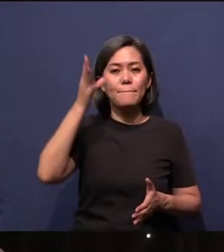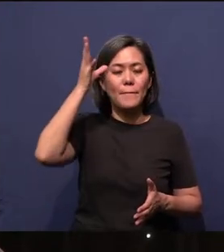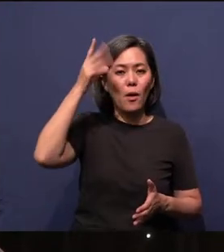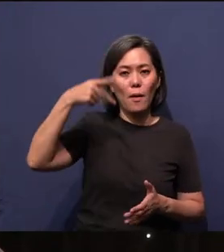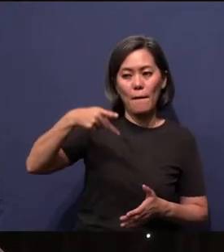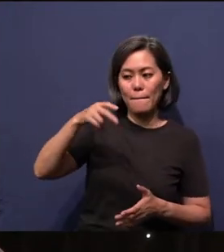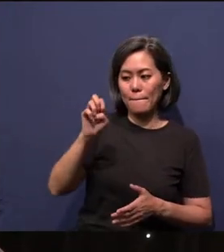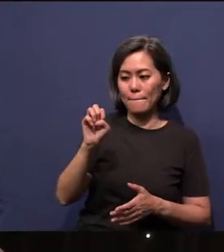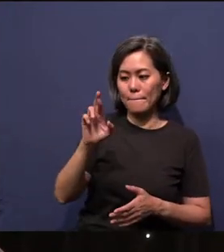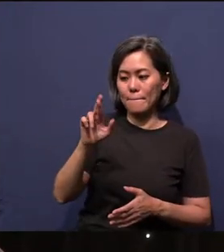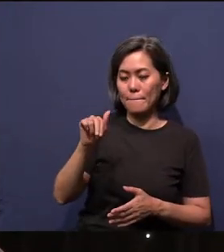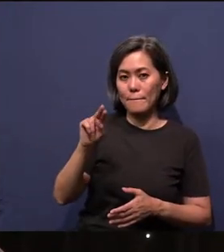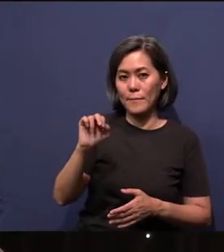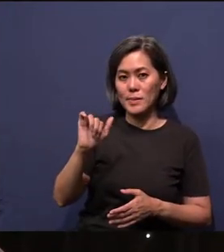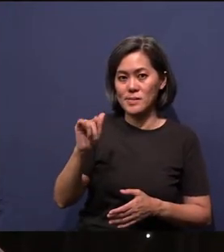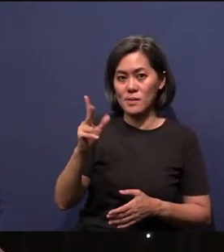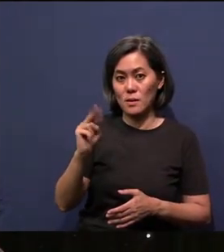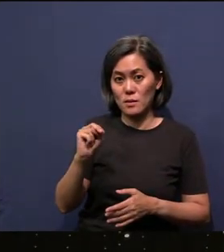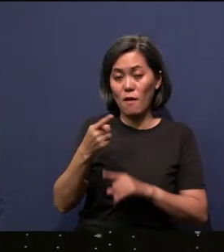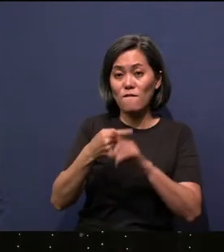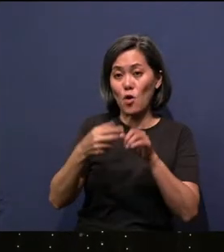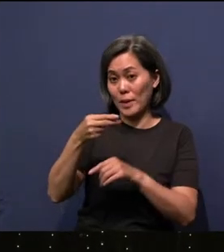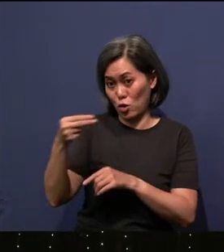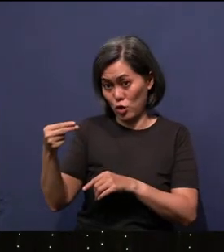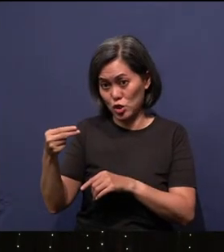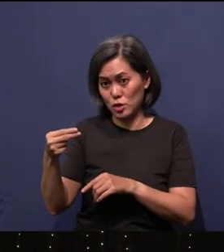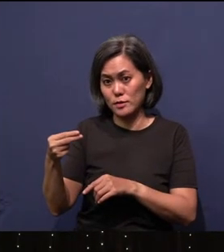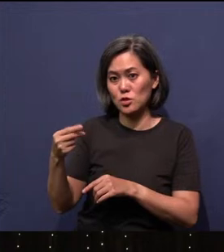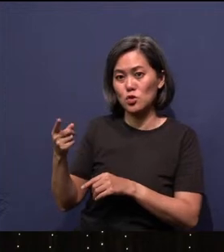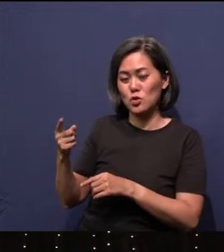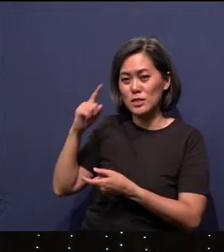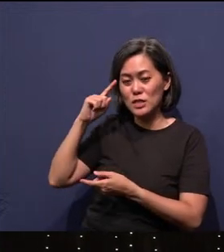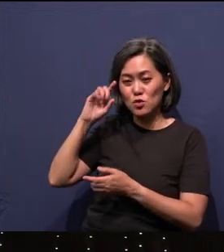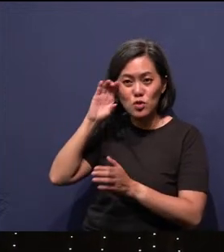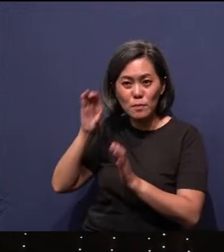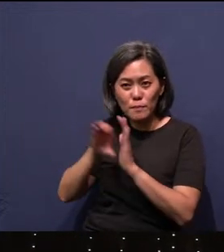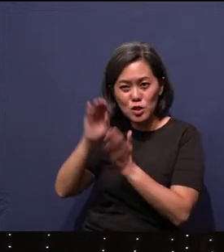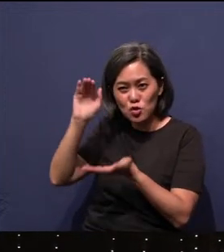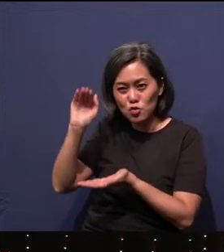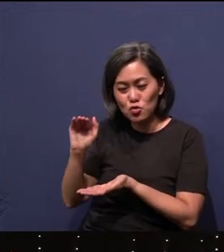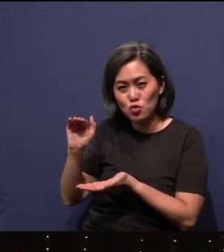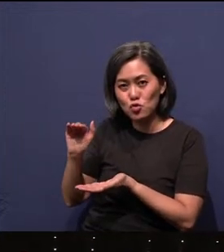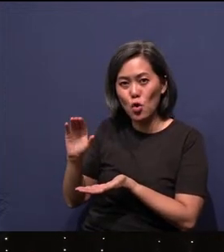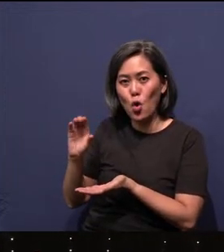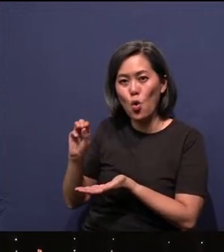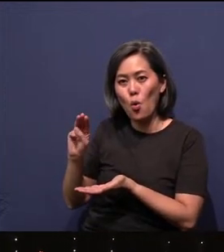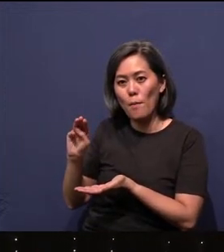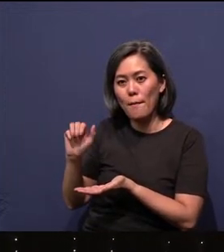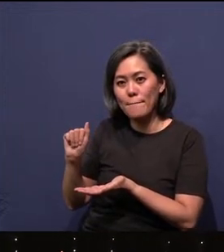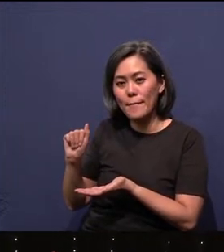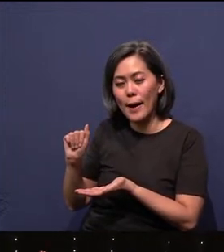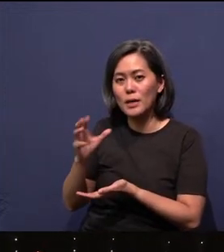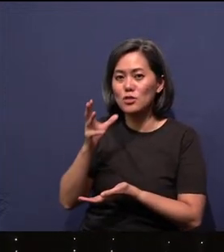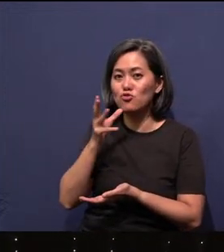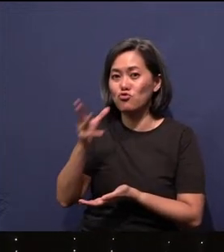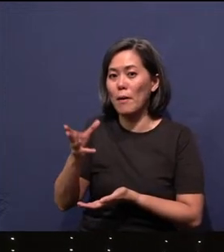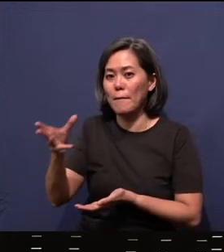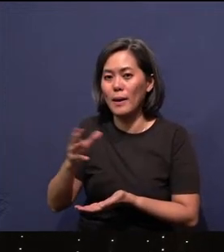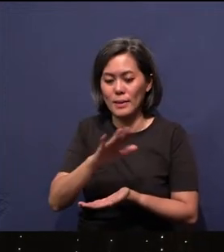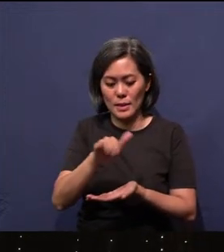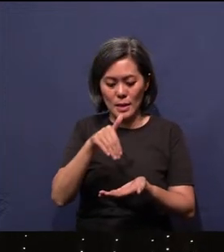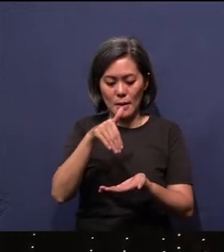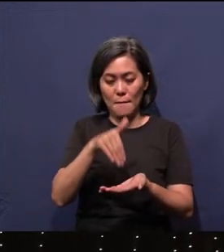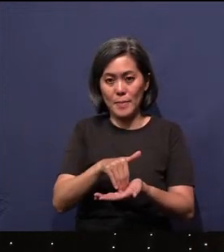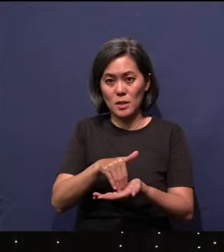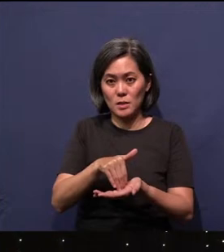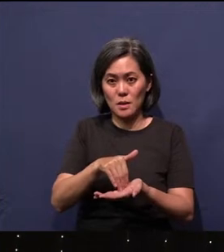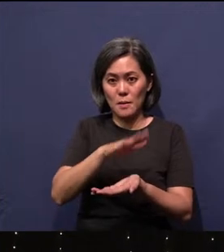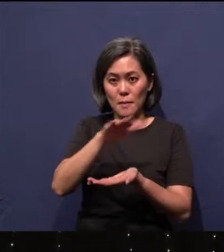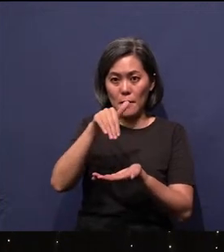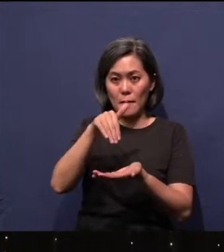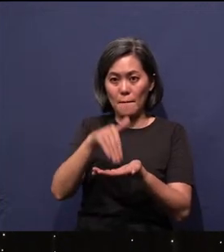And so this picture, small as it is, Oma is the middle row on the extreme left. You